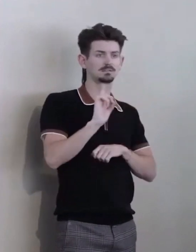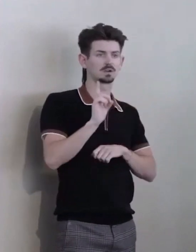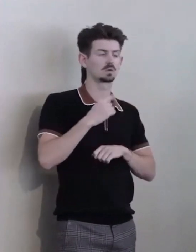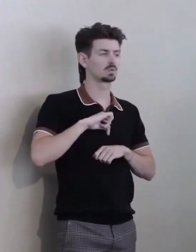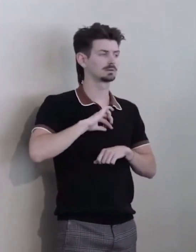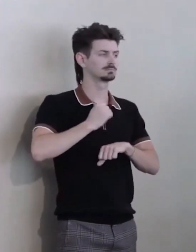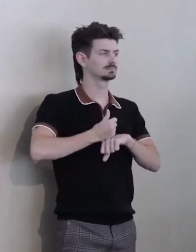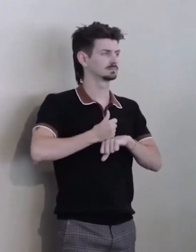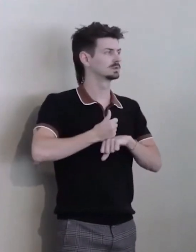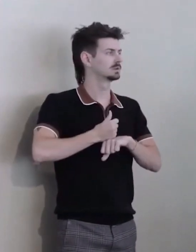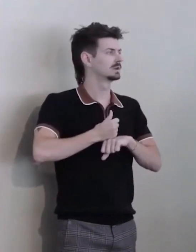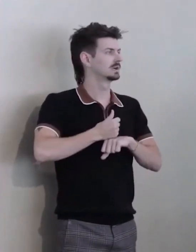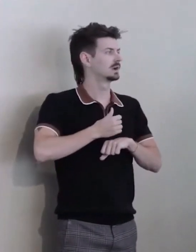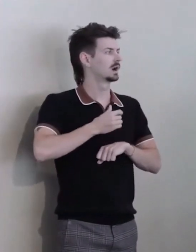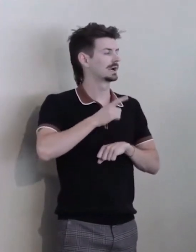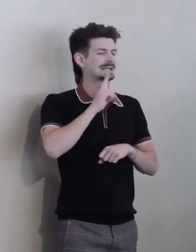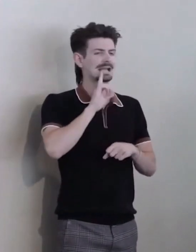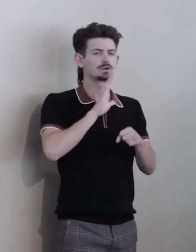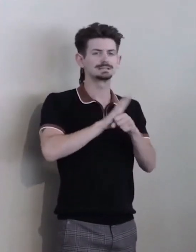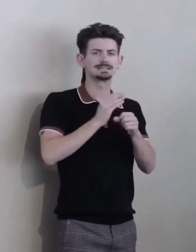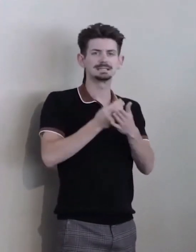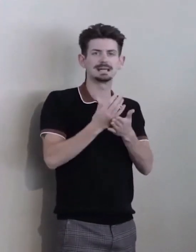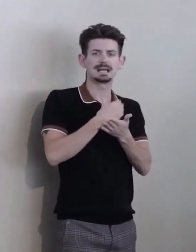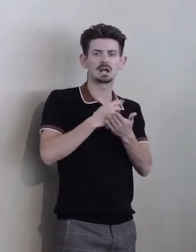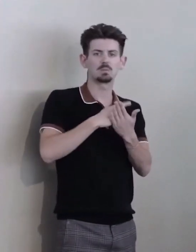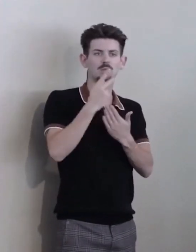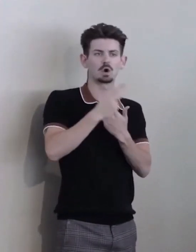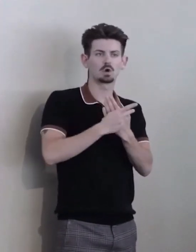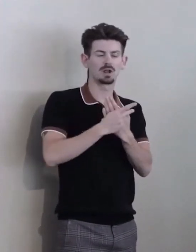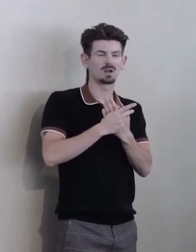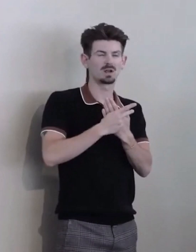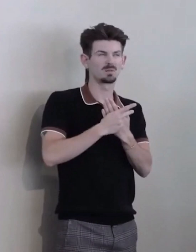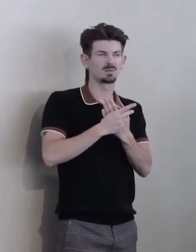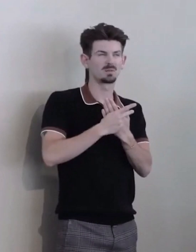Just think that people did not have to fear losing disability payments.